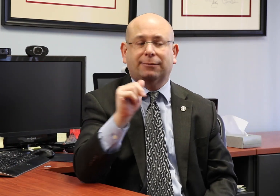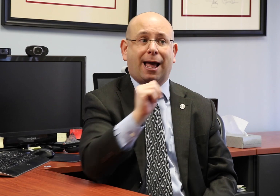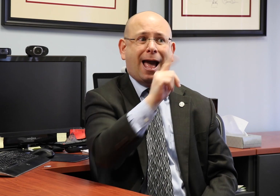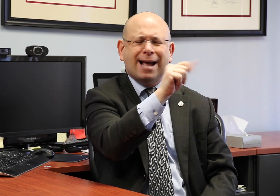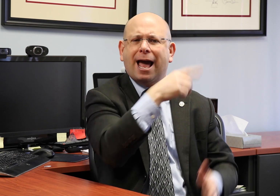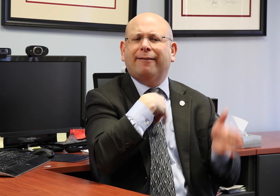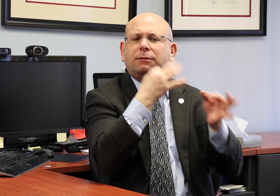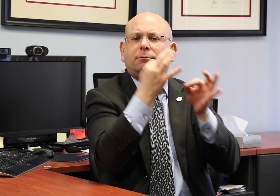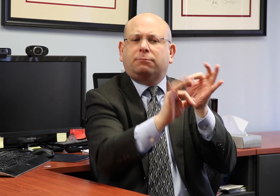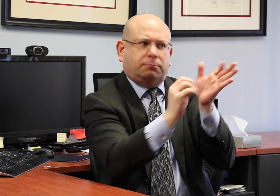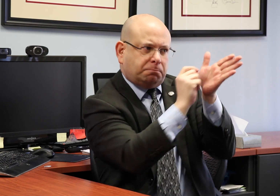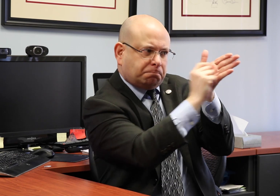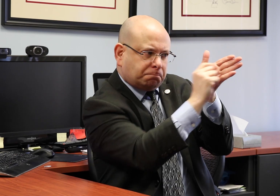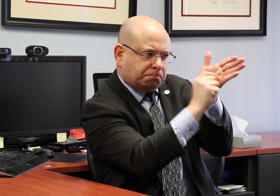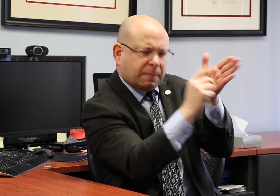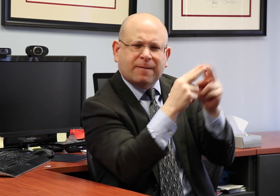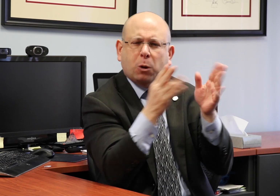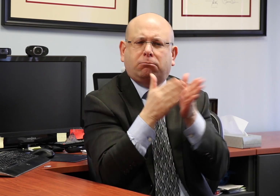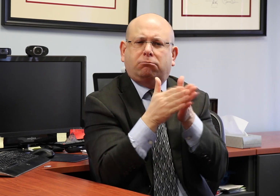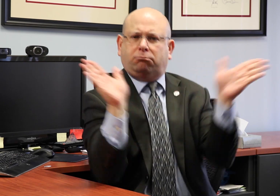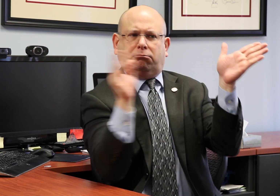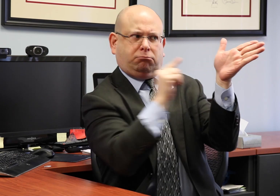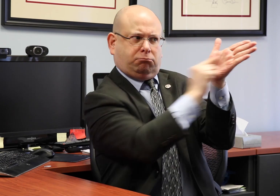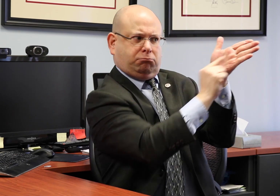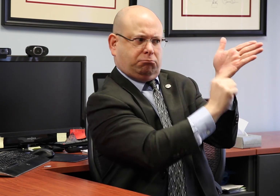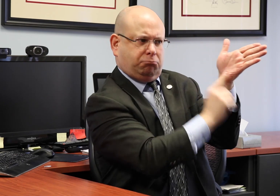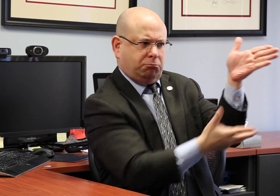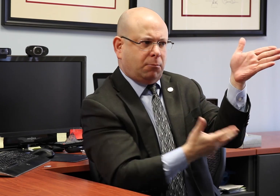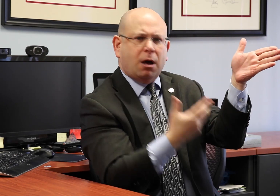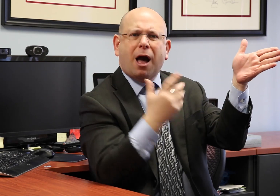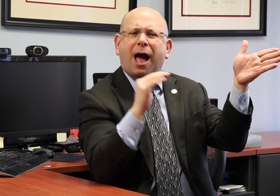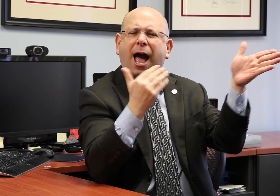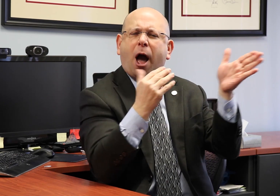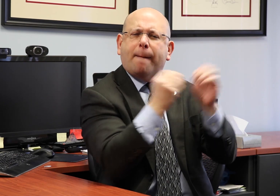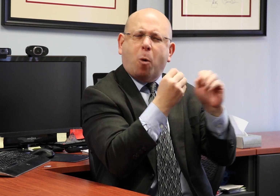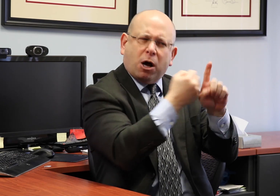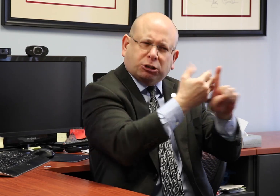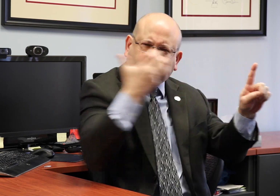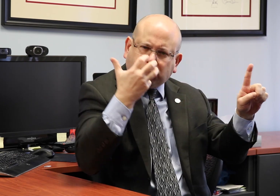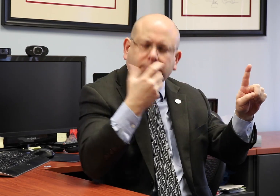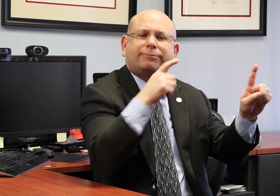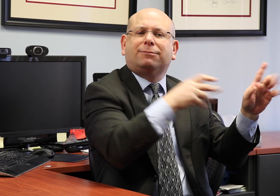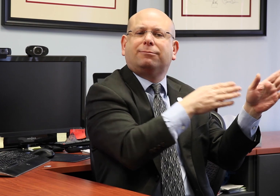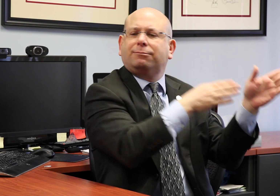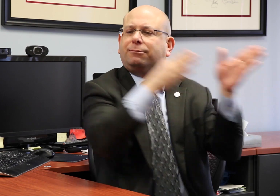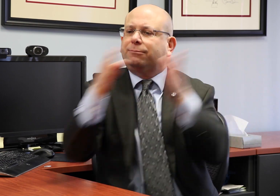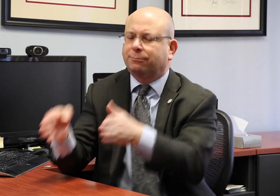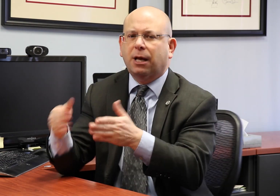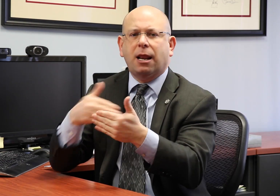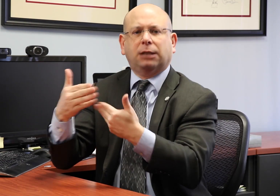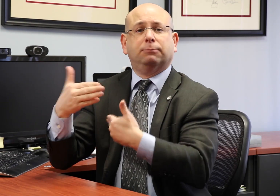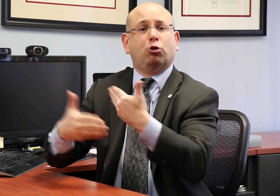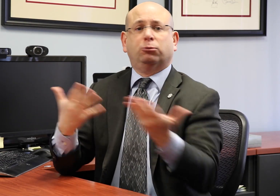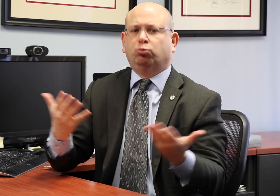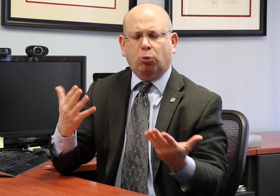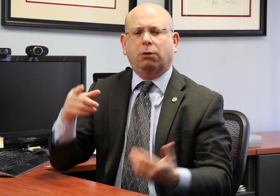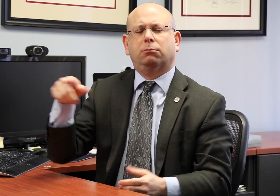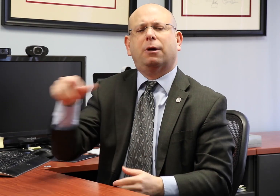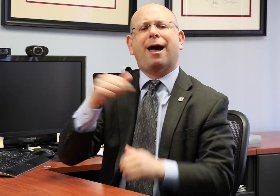When laws like the ADA are passed by Congress, they are usually written with general language. The next step is to create more specific language to help guide how those laws will be followed and